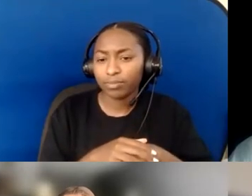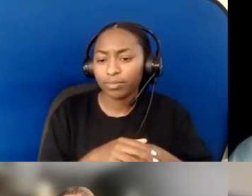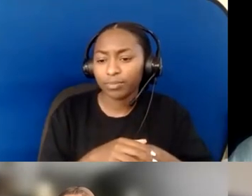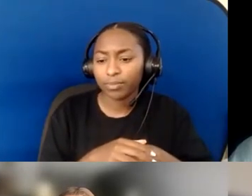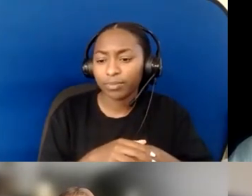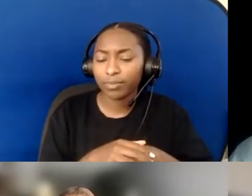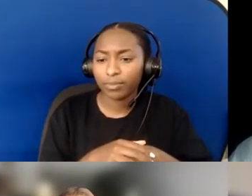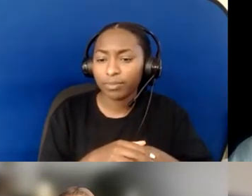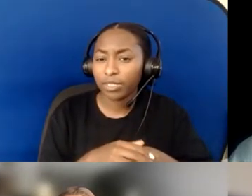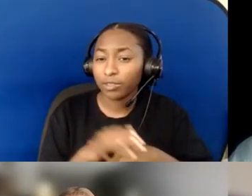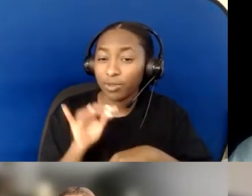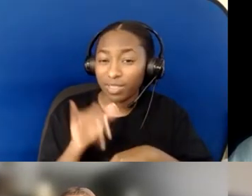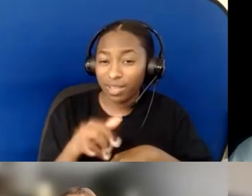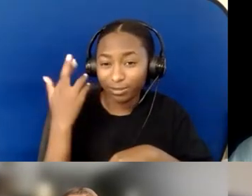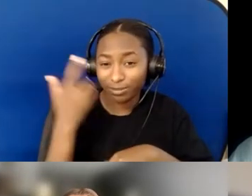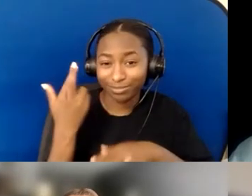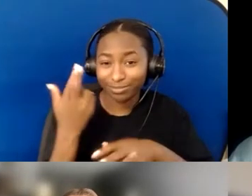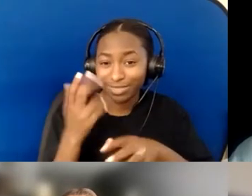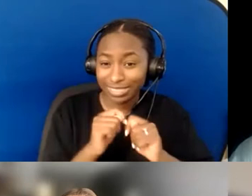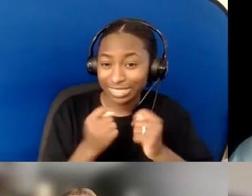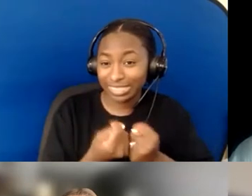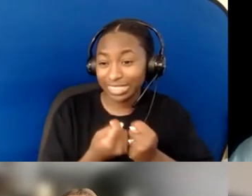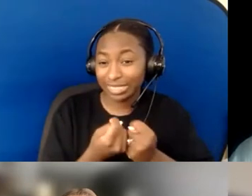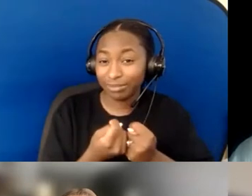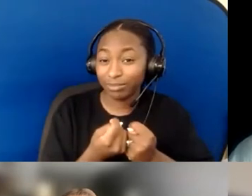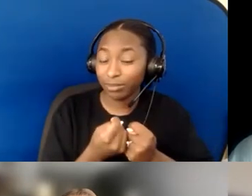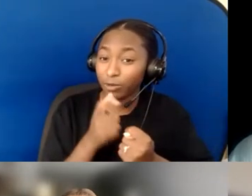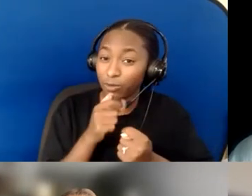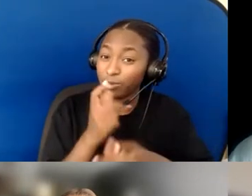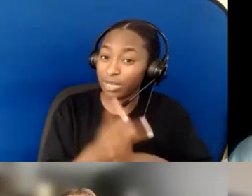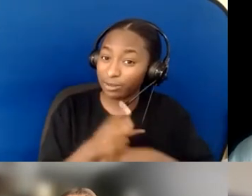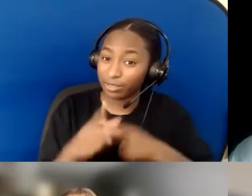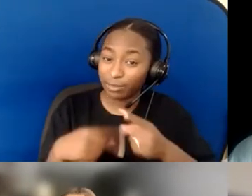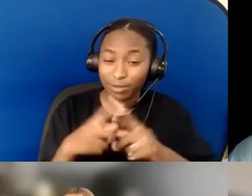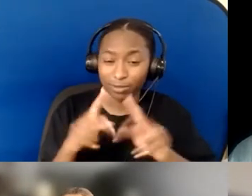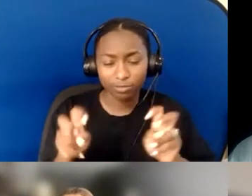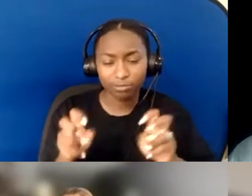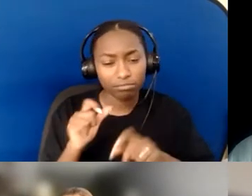and having your leadership invested in this. Great eye. Great eye, Victoria.